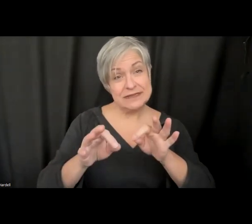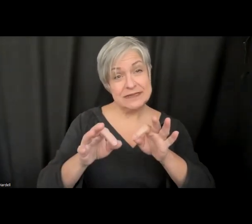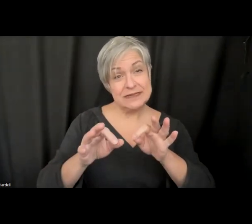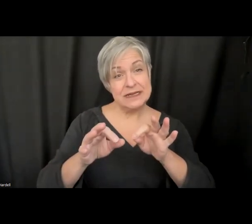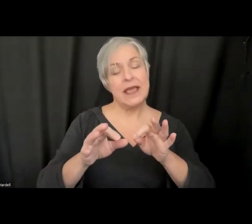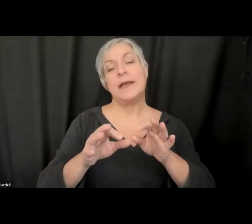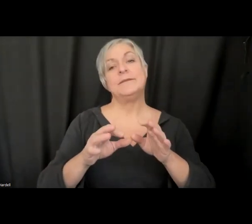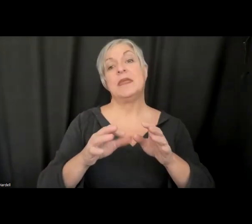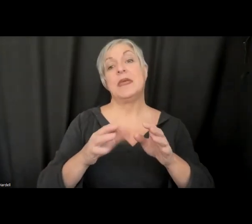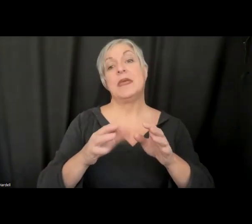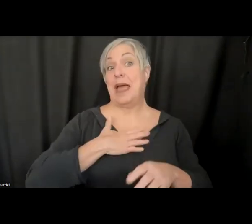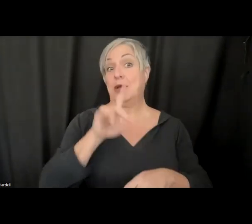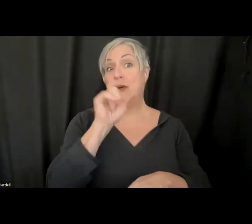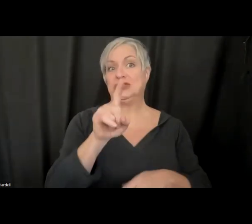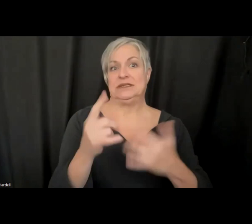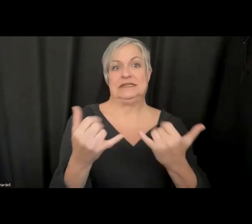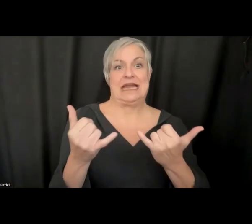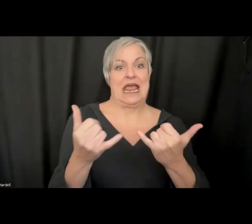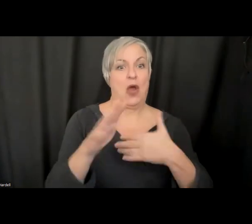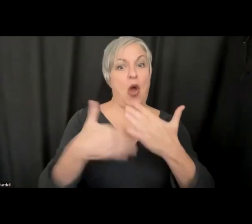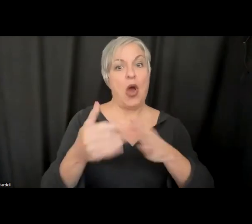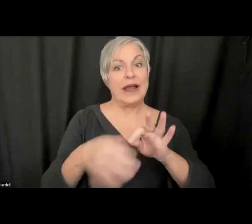question I have is, like, today, all caption vendors work by